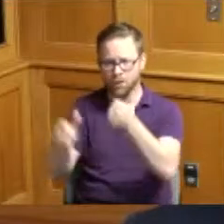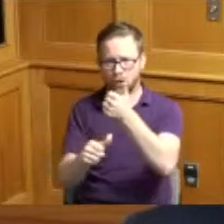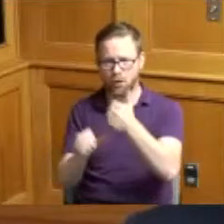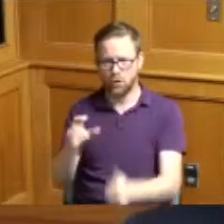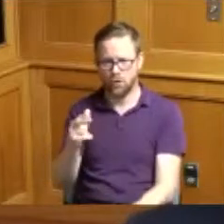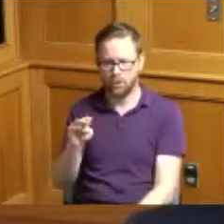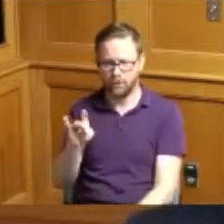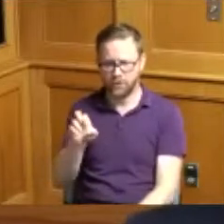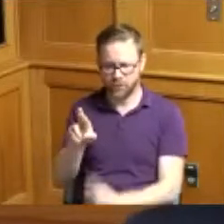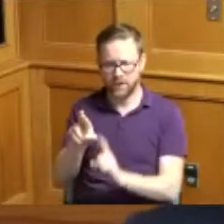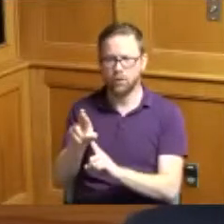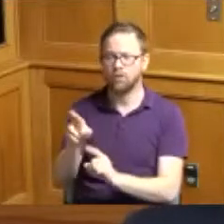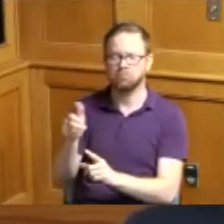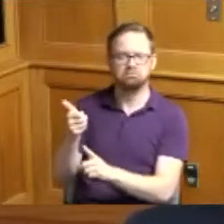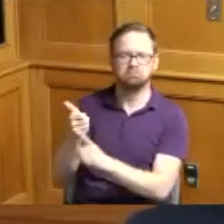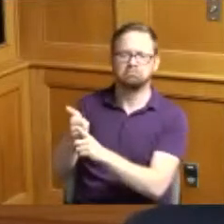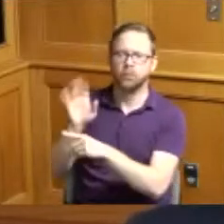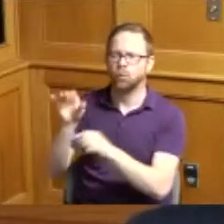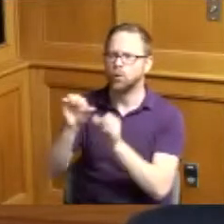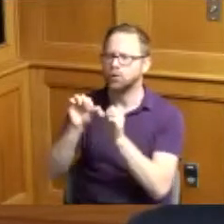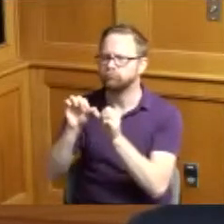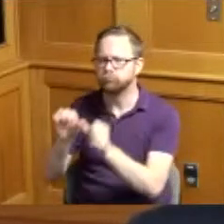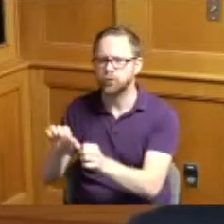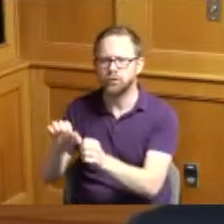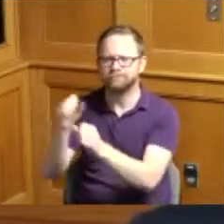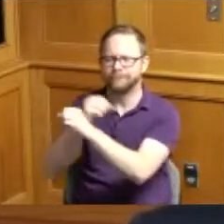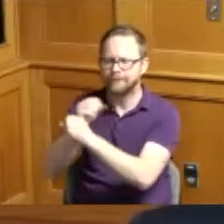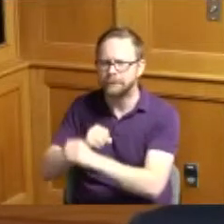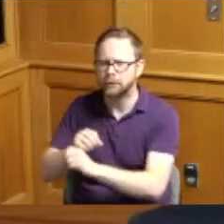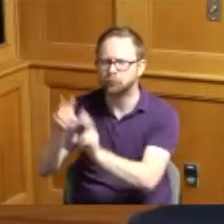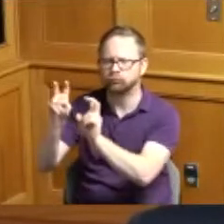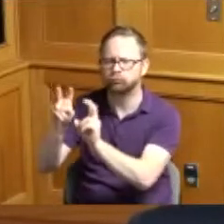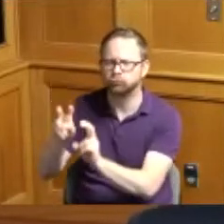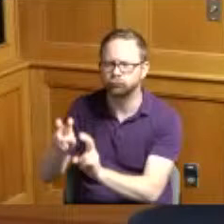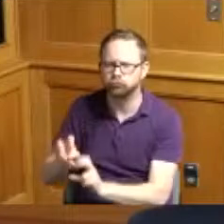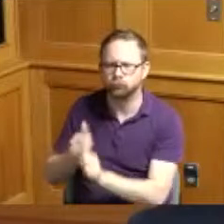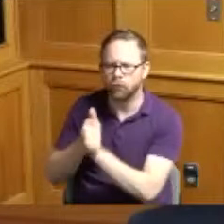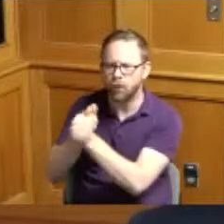will continually track a lot of the metrics the another this board and the county are very very